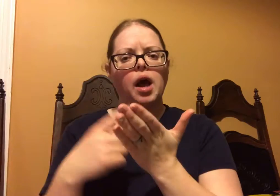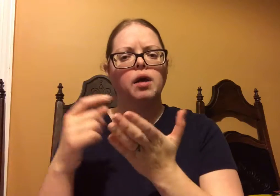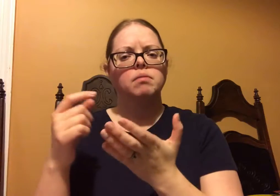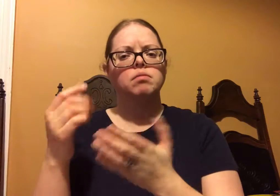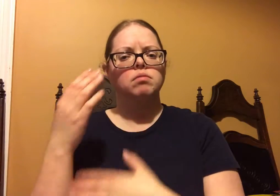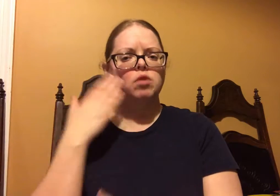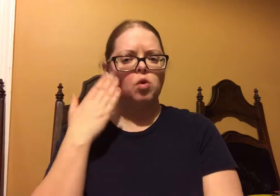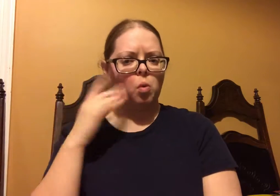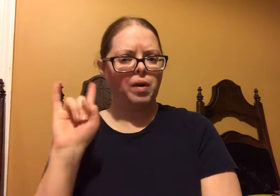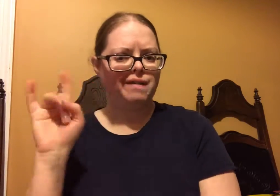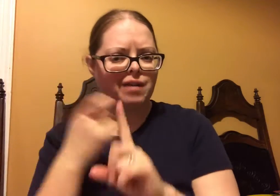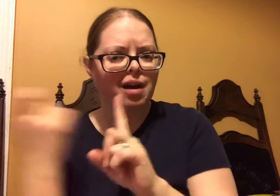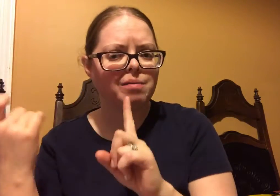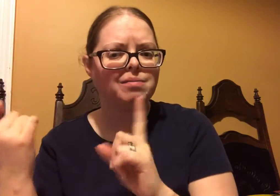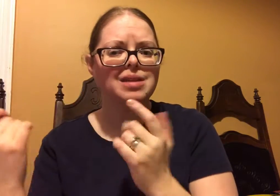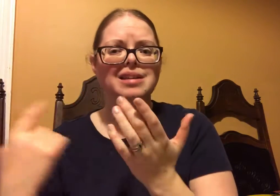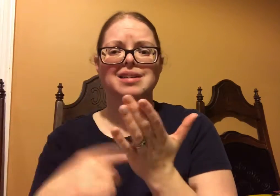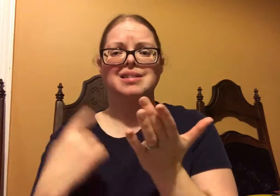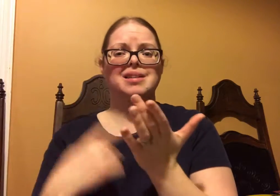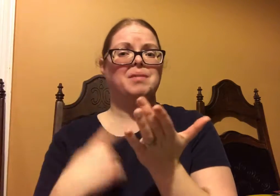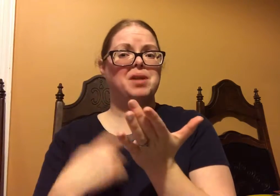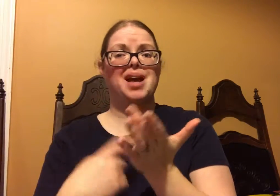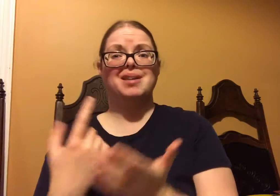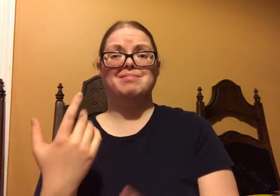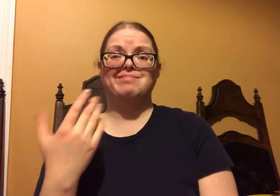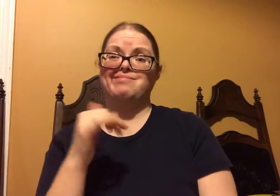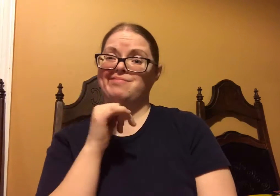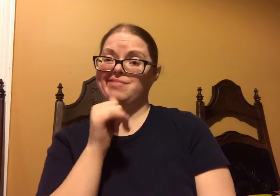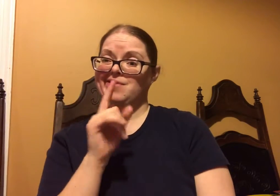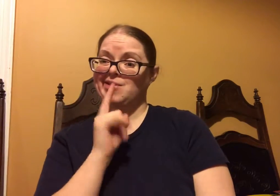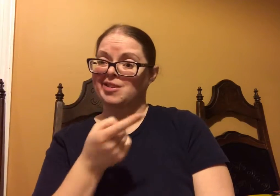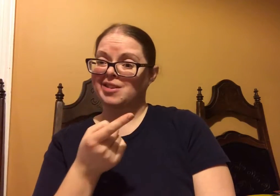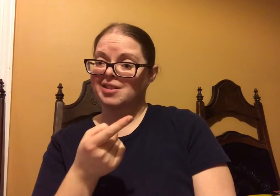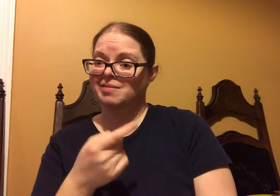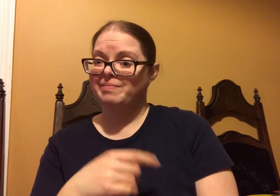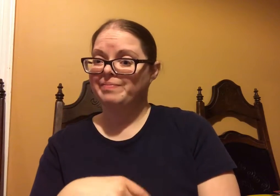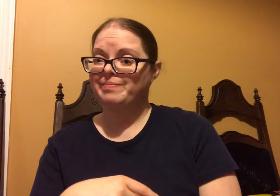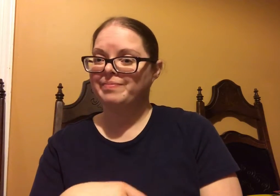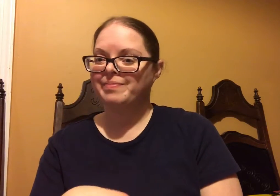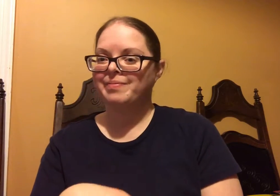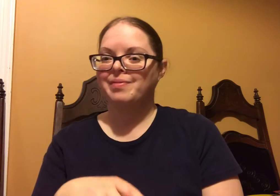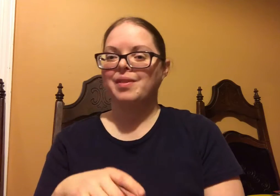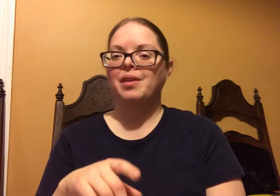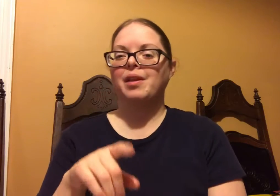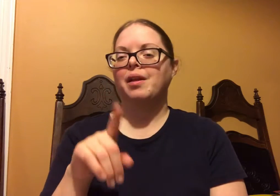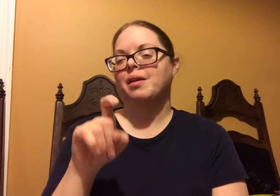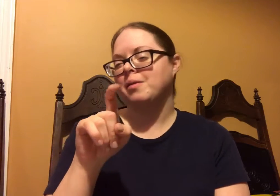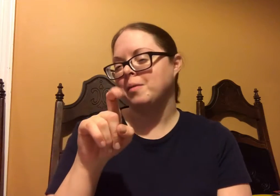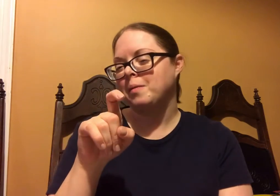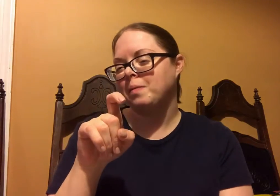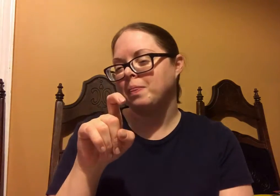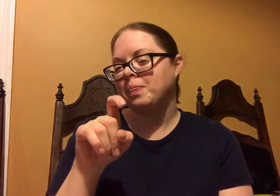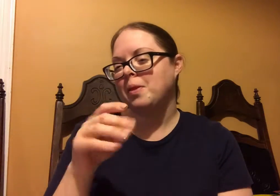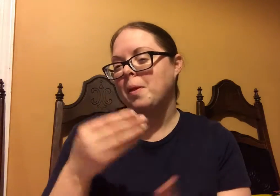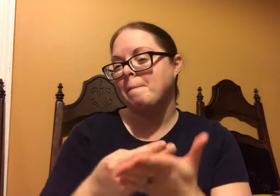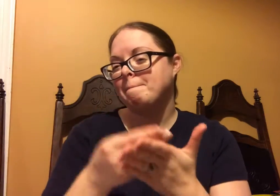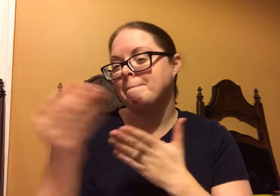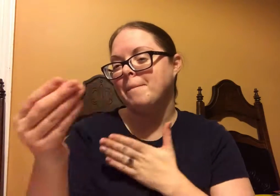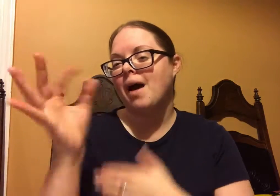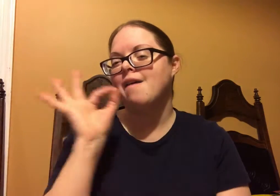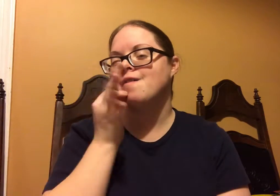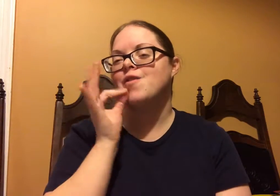sometimes they're...they know where it's from, sometimes they don't know where it's from.